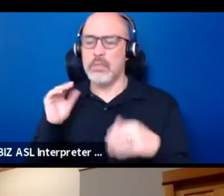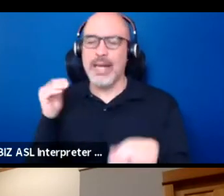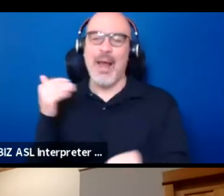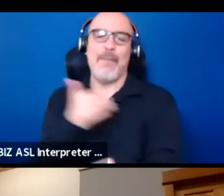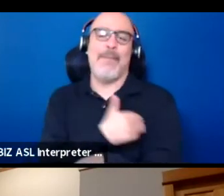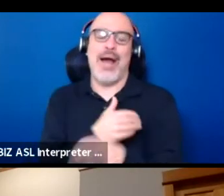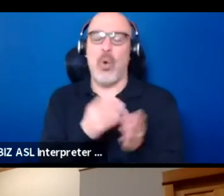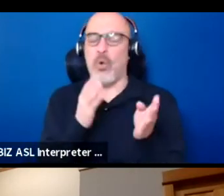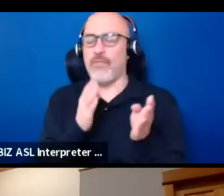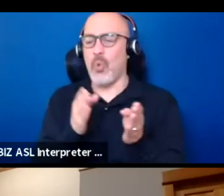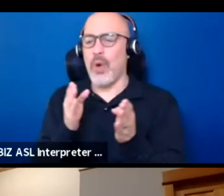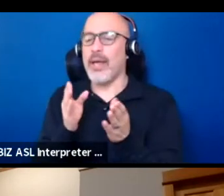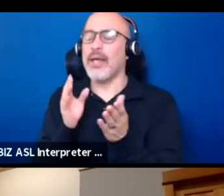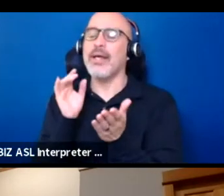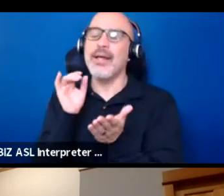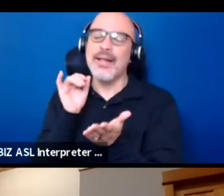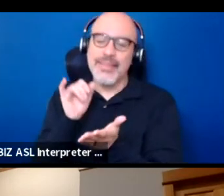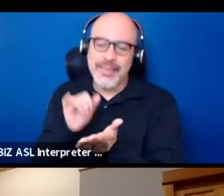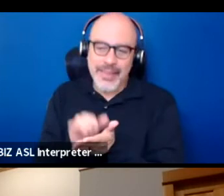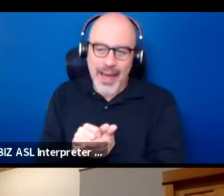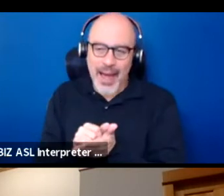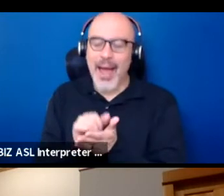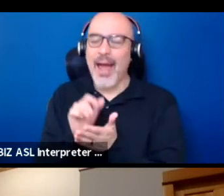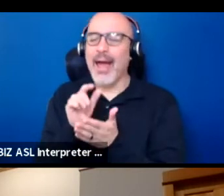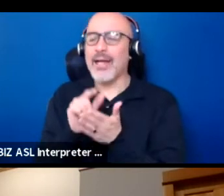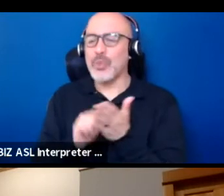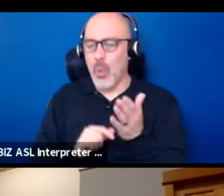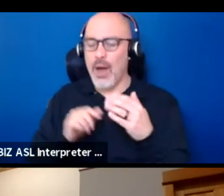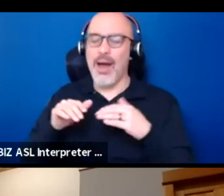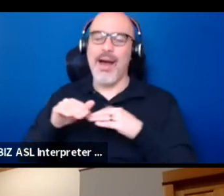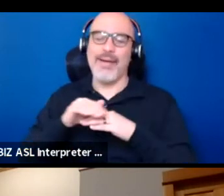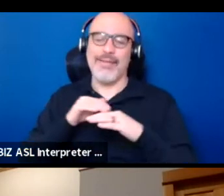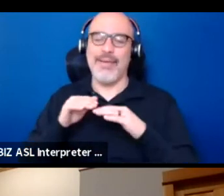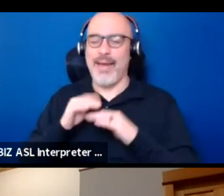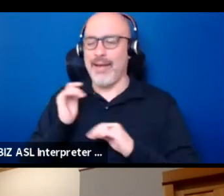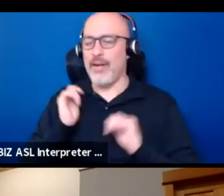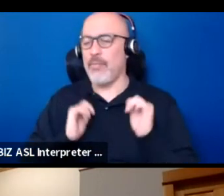That's what native performance does.